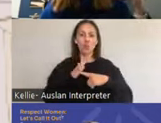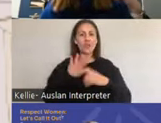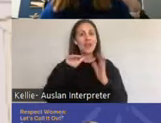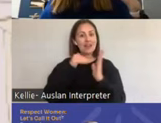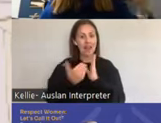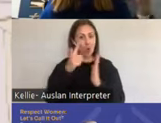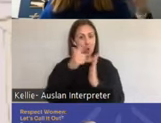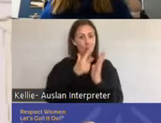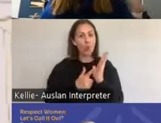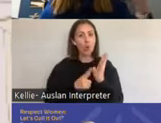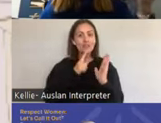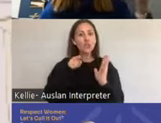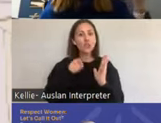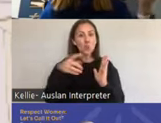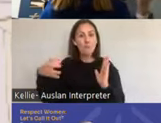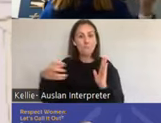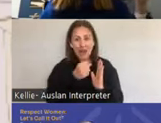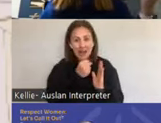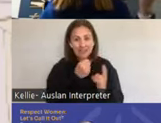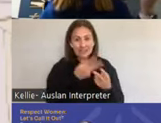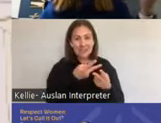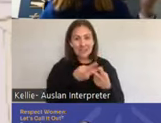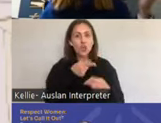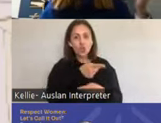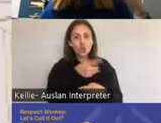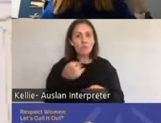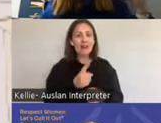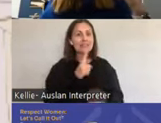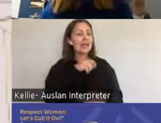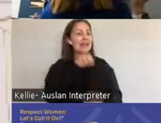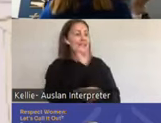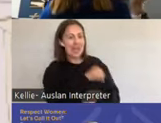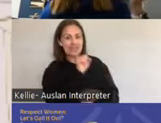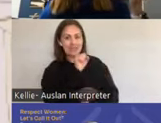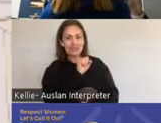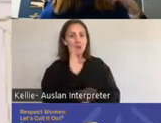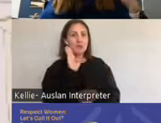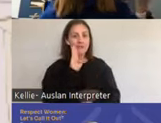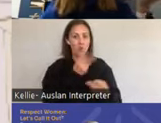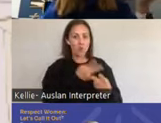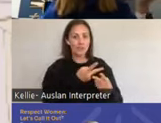it's actually talking out loud about that. Or if those people who are unable to